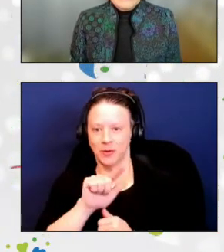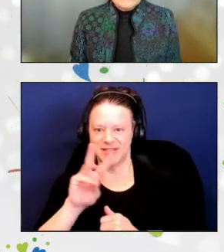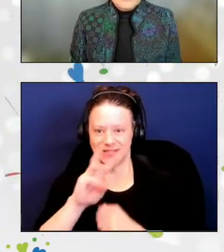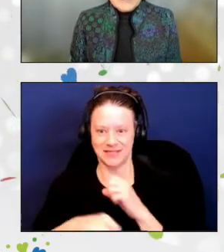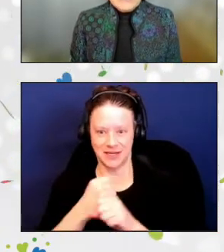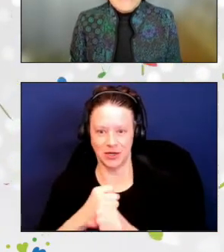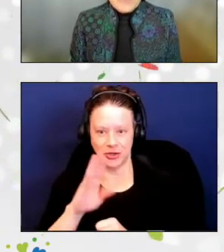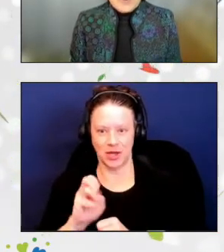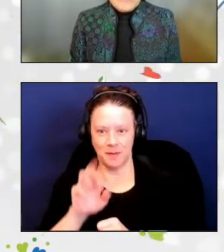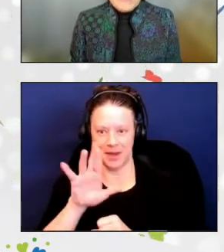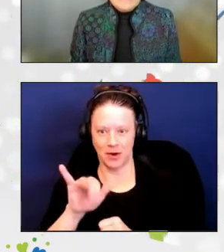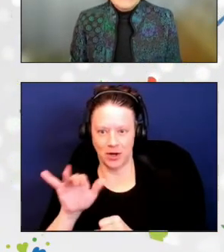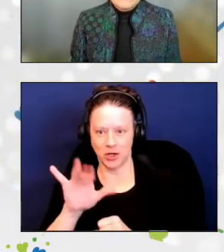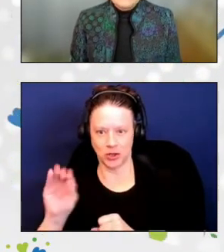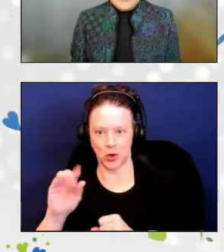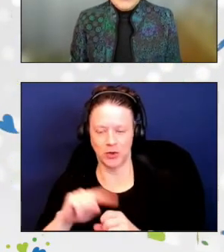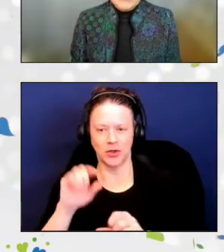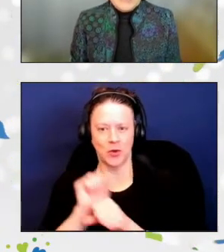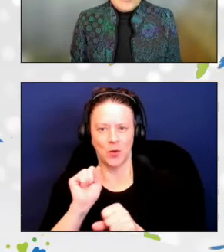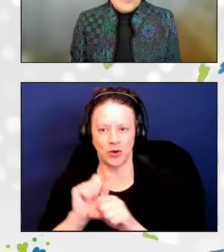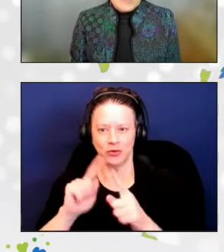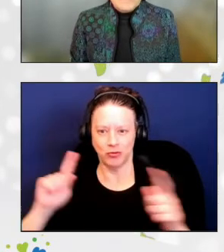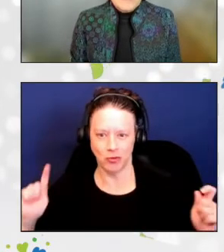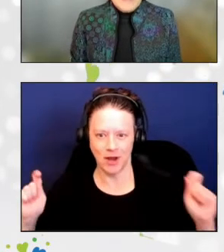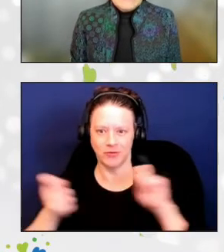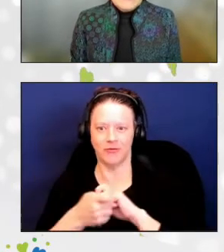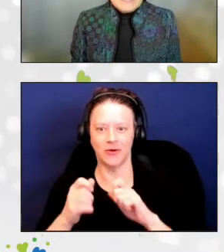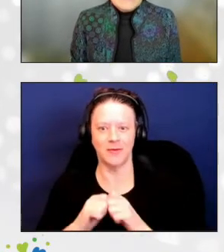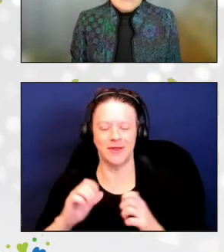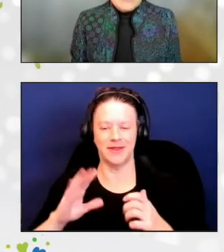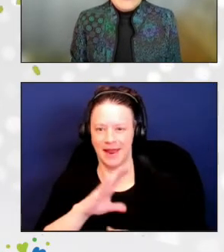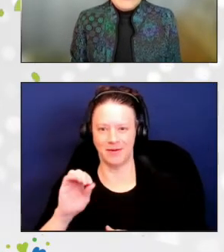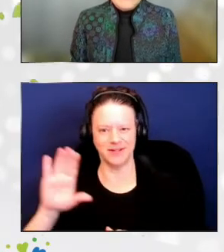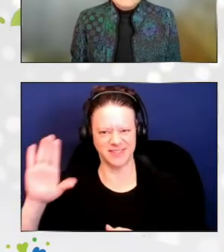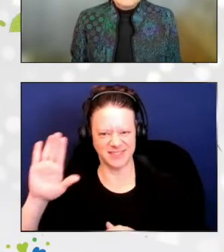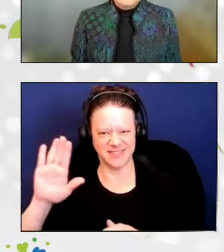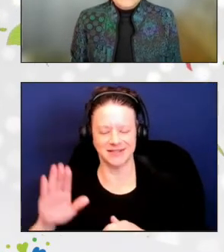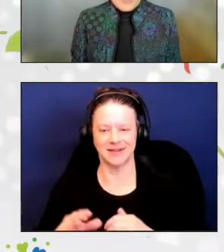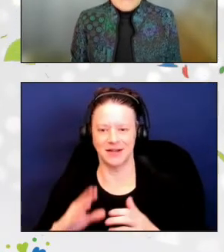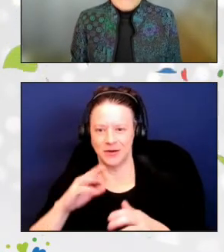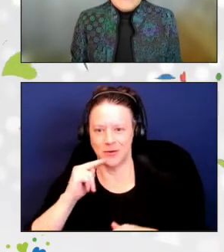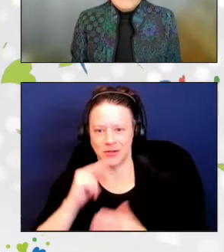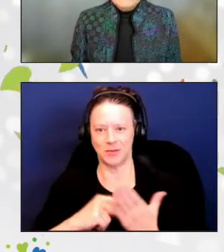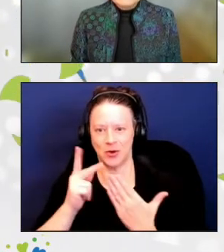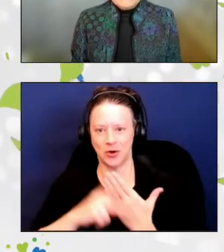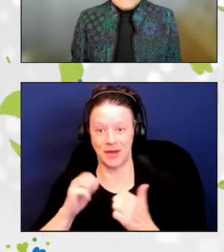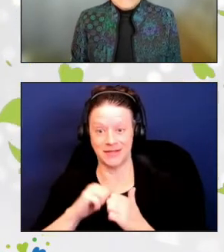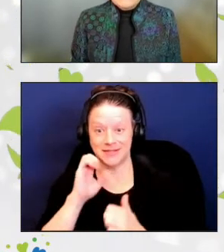to transform the county's nutrition program and senior centers into the thriving, diverse,